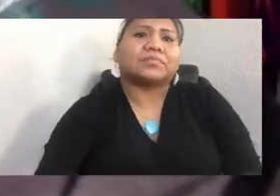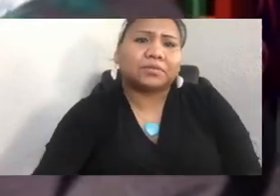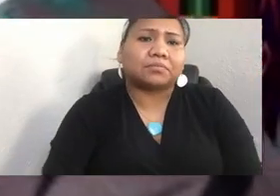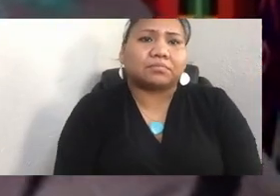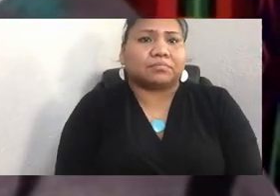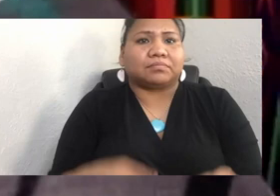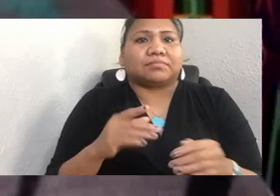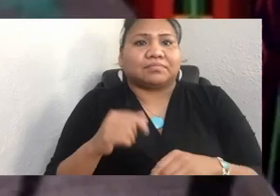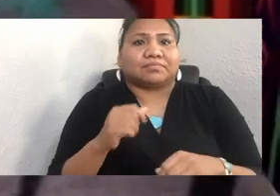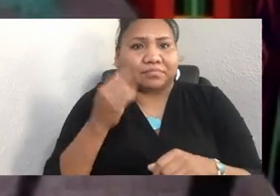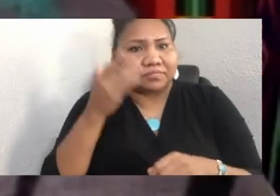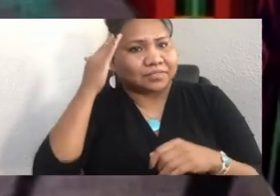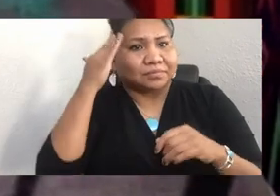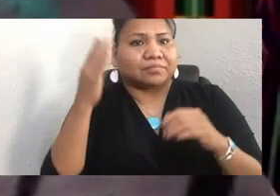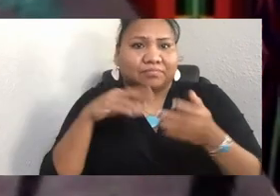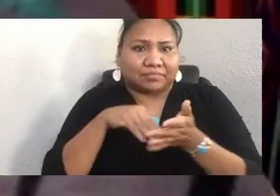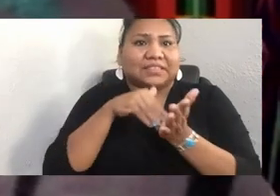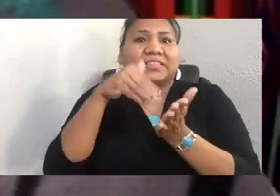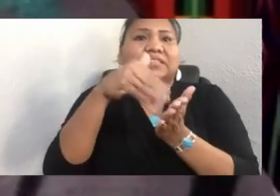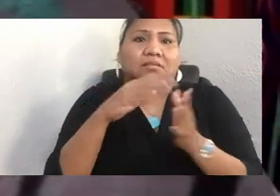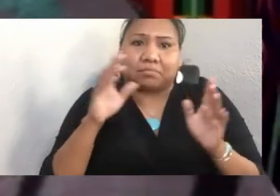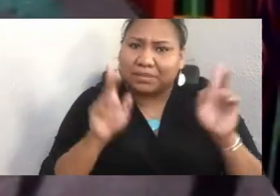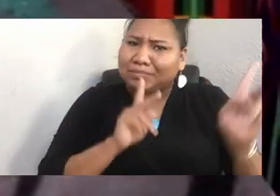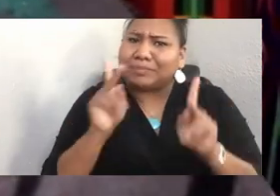here on what is now called the Americas.